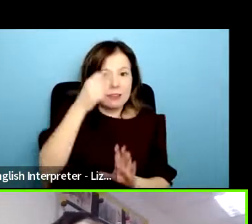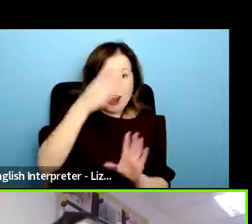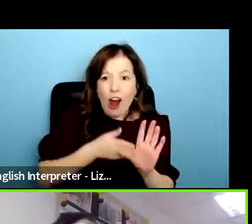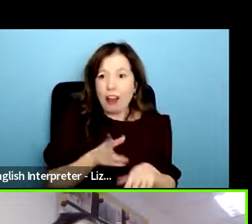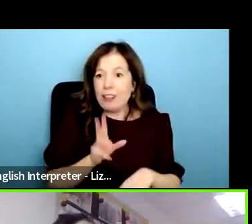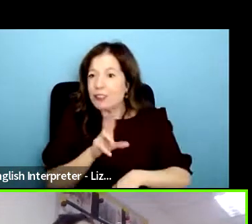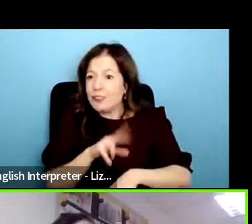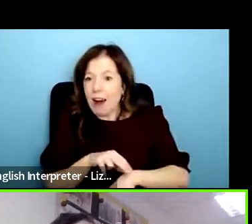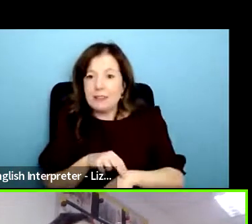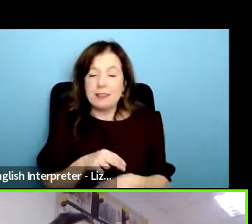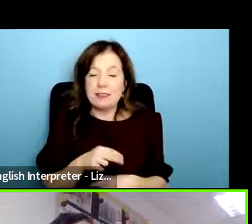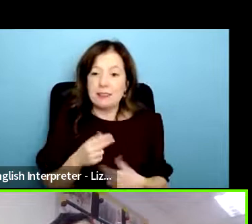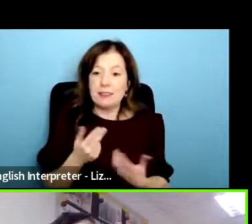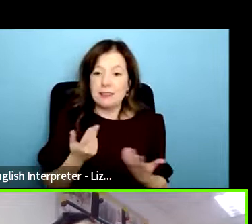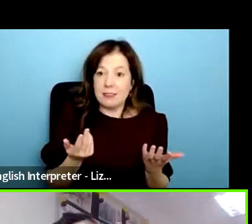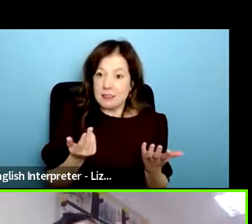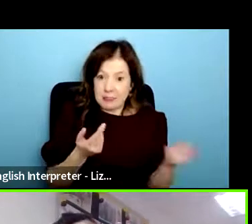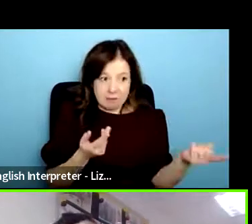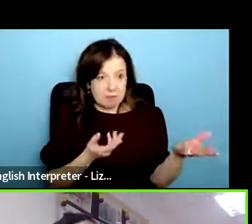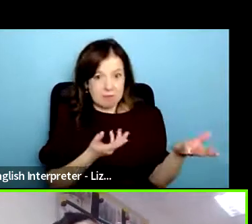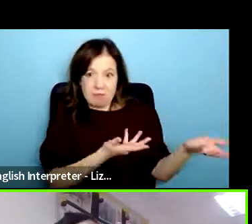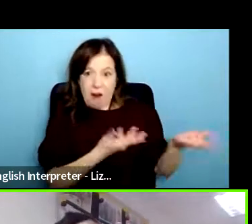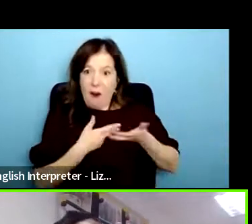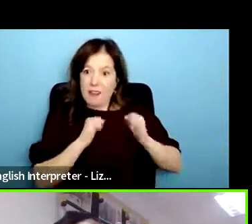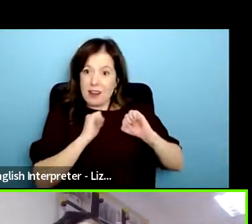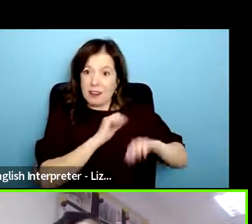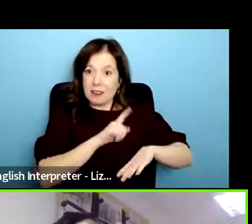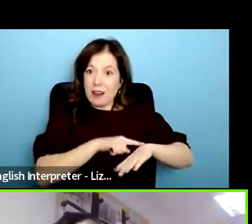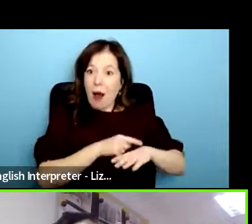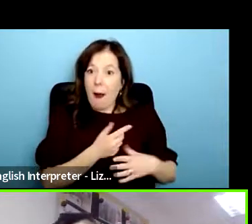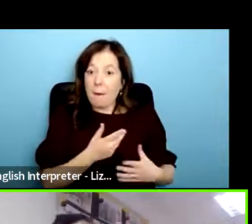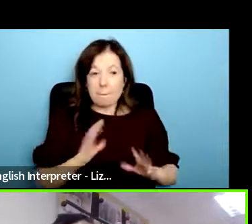if we had it would give something to them but yes we do support with a little bit of voluntary